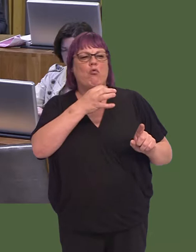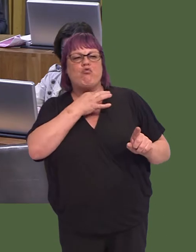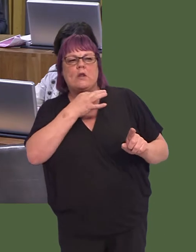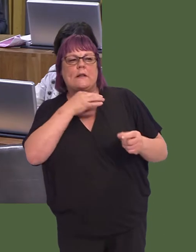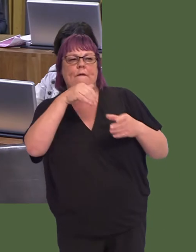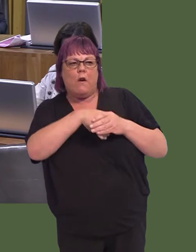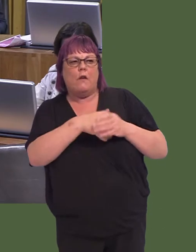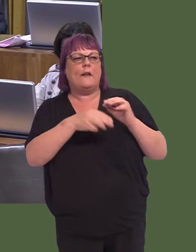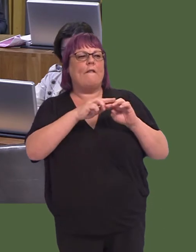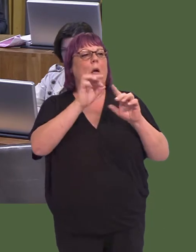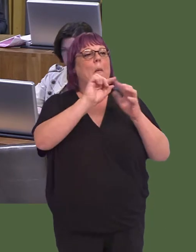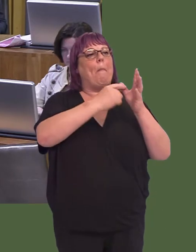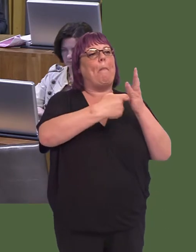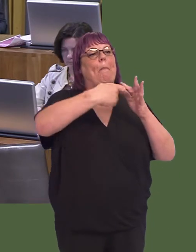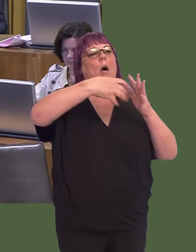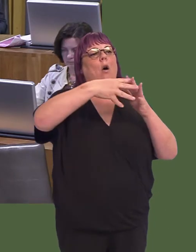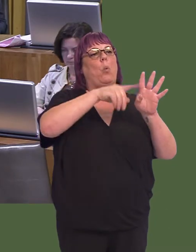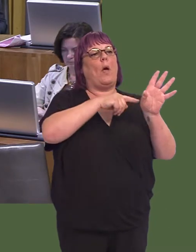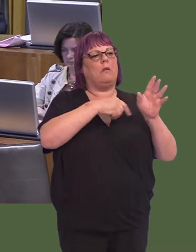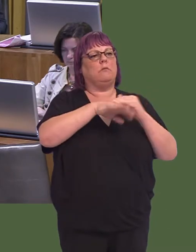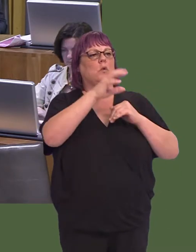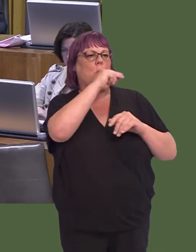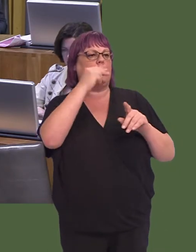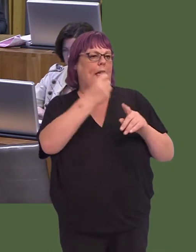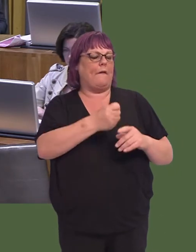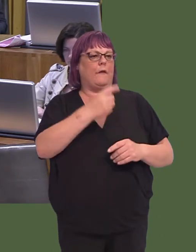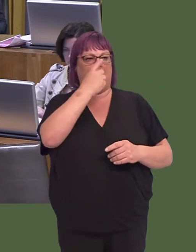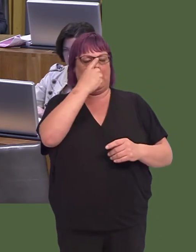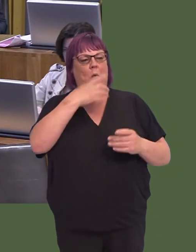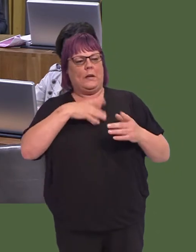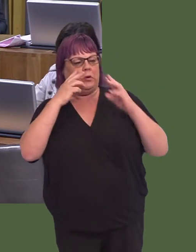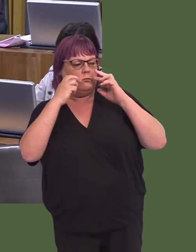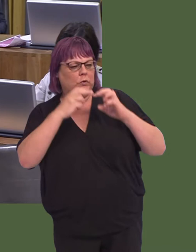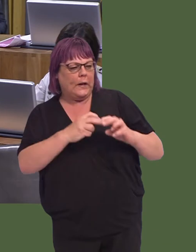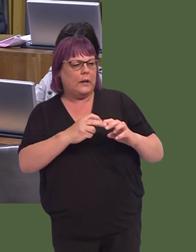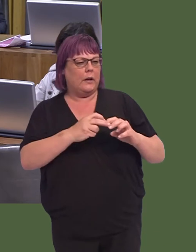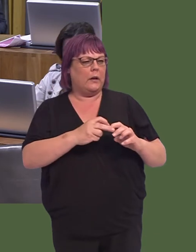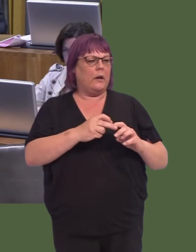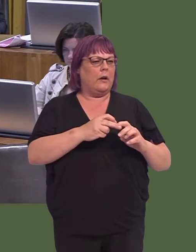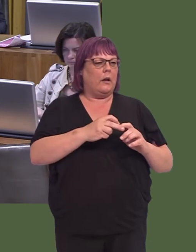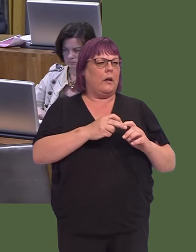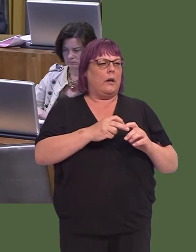So, an interesting idea, but there are some negative potential effects, unless any services